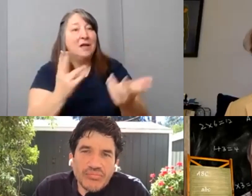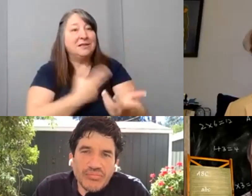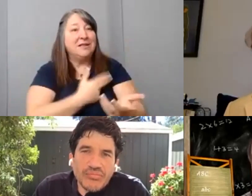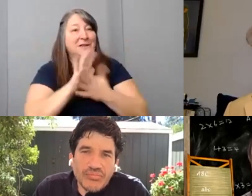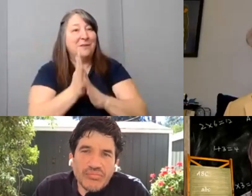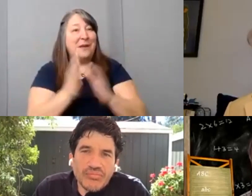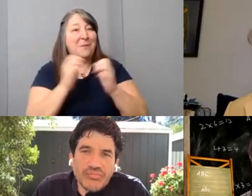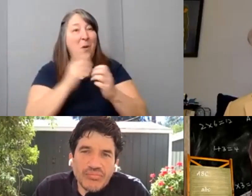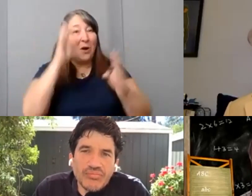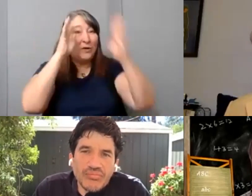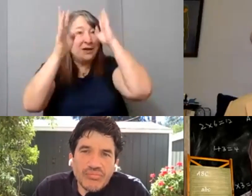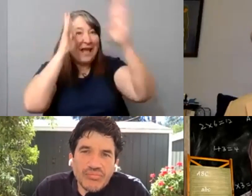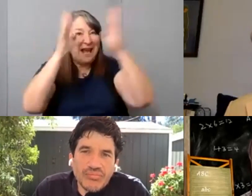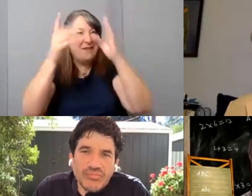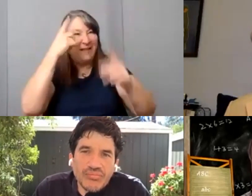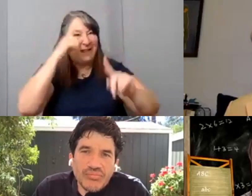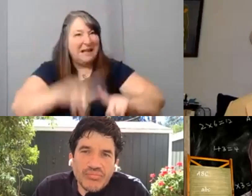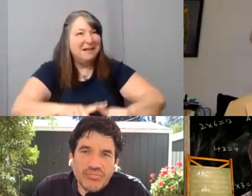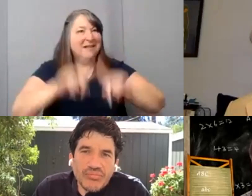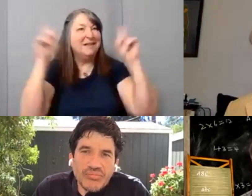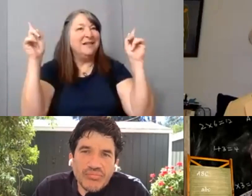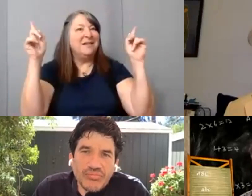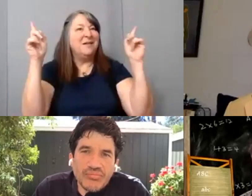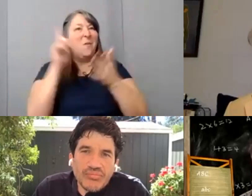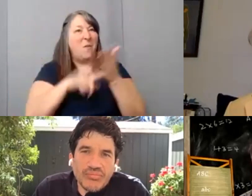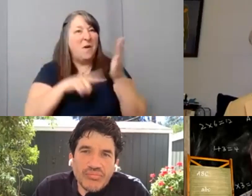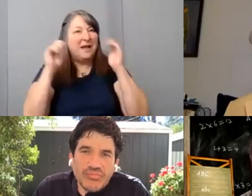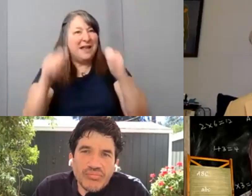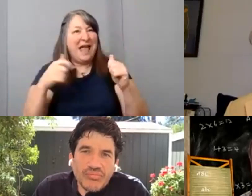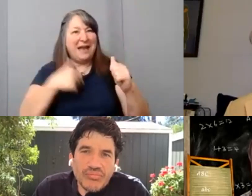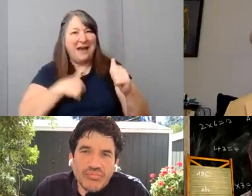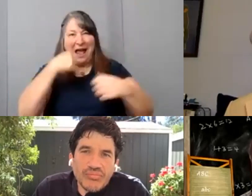You know what what can you create on your own.